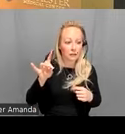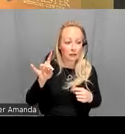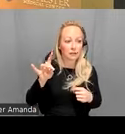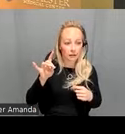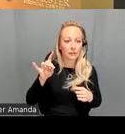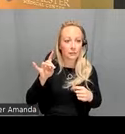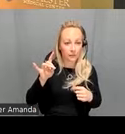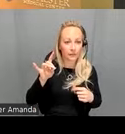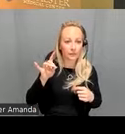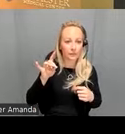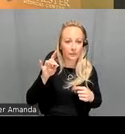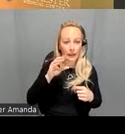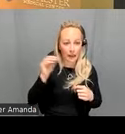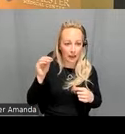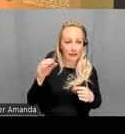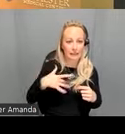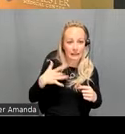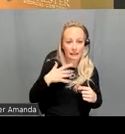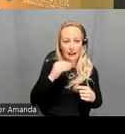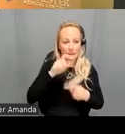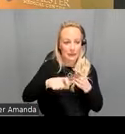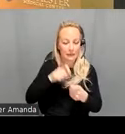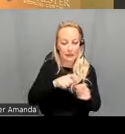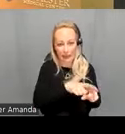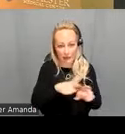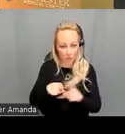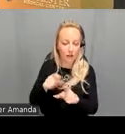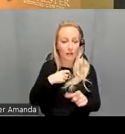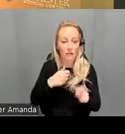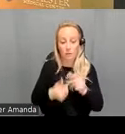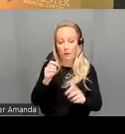and specificity as well and most importantly you could take take that model you constructed